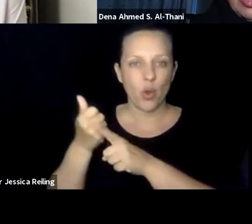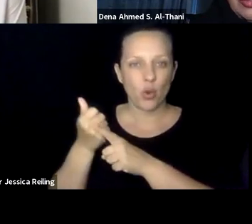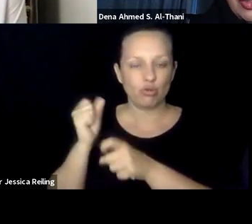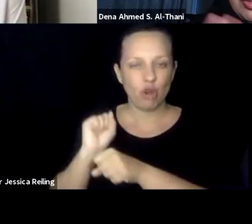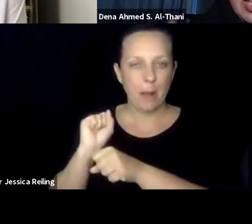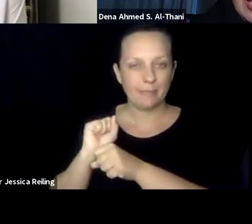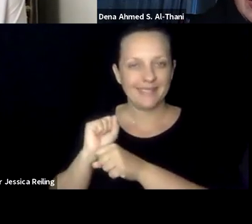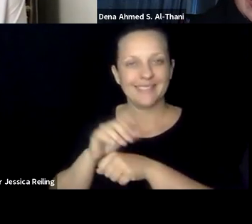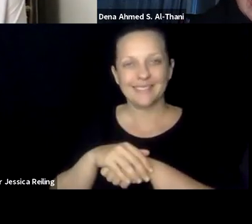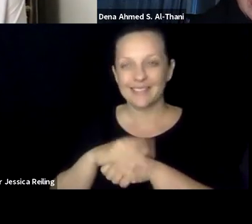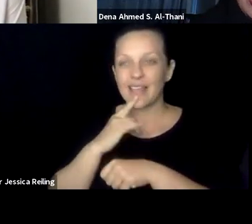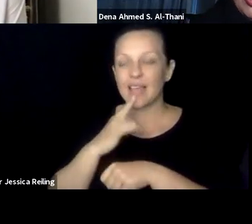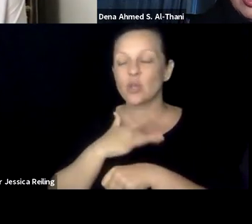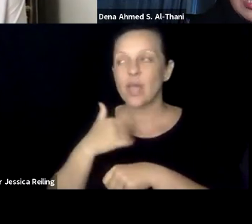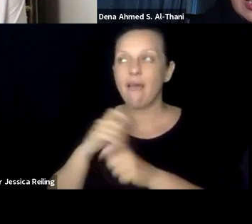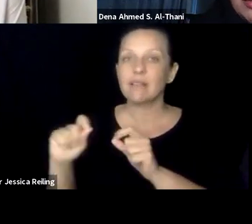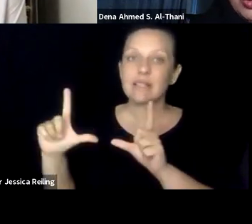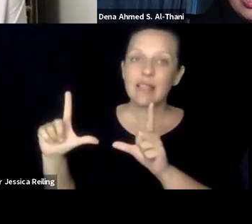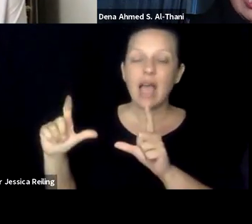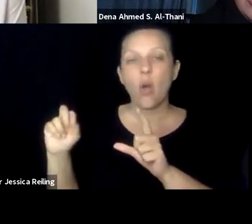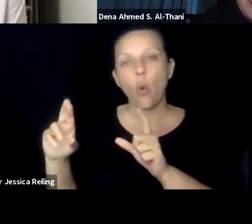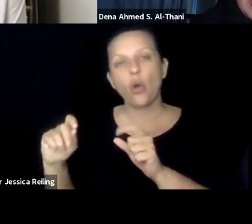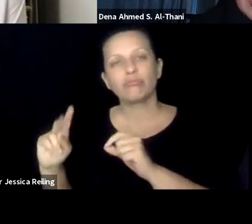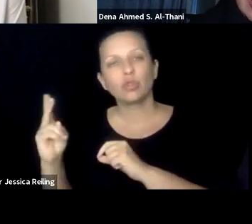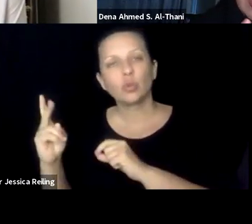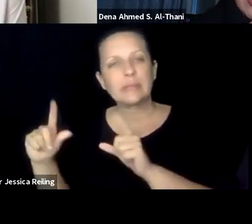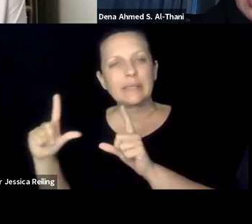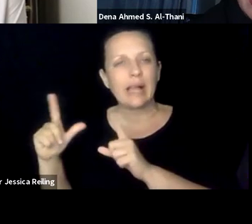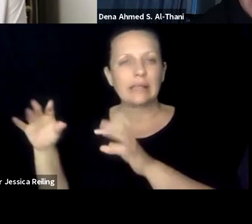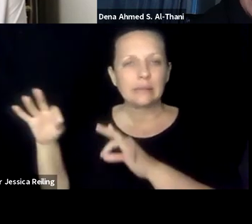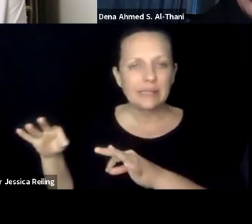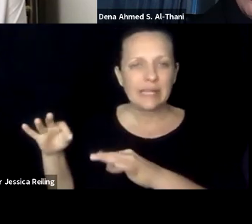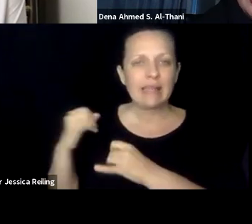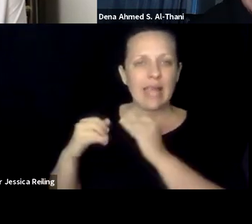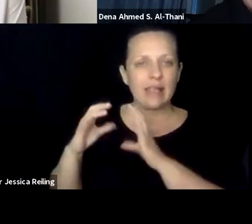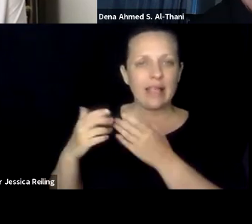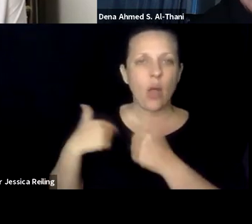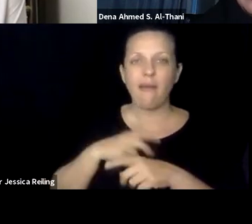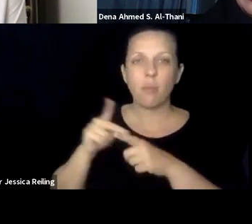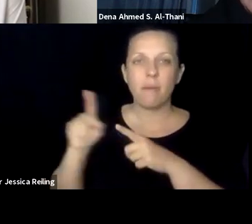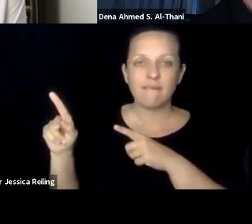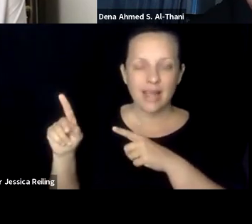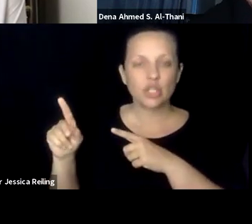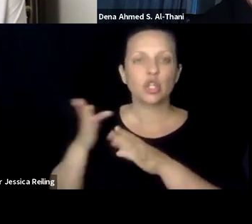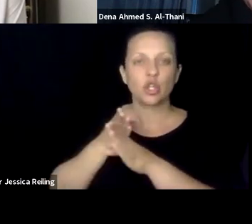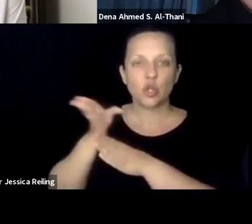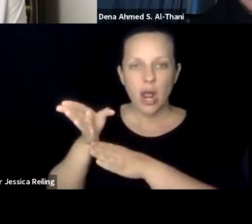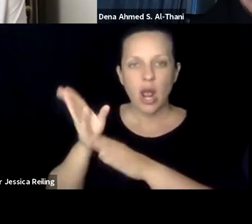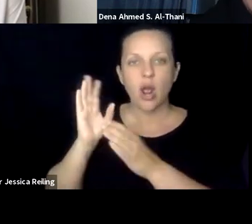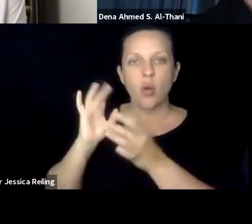through the certificate programs available to support them in their own jobs. And I would usually have like a slide or two